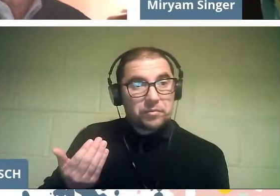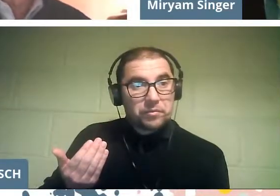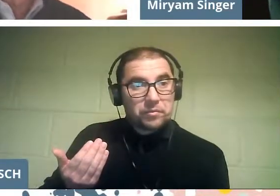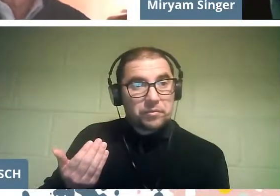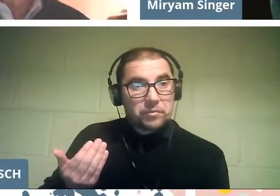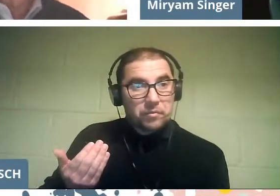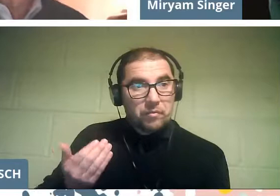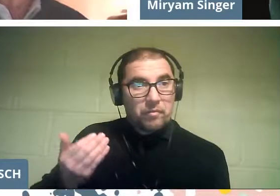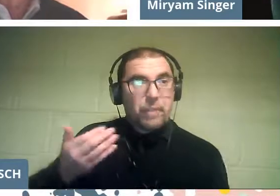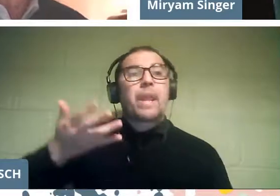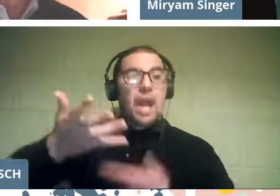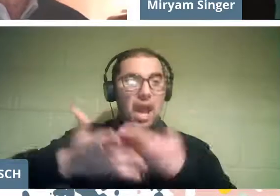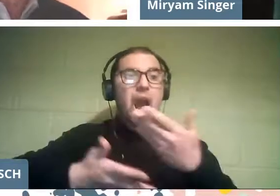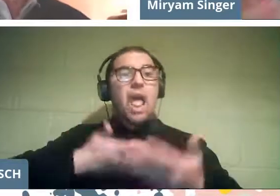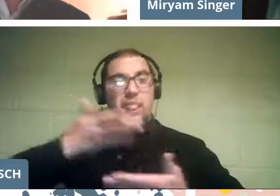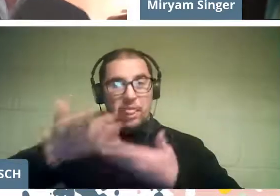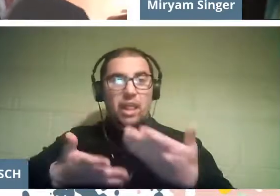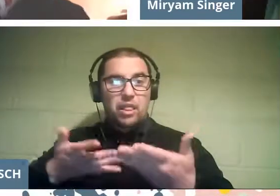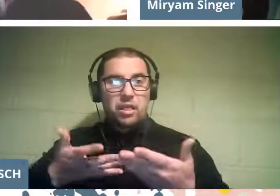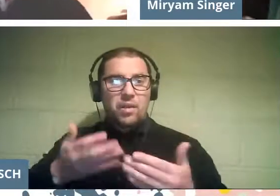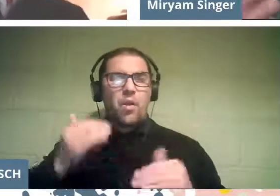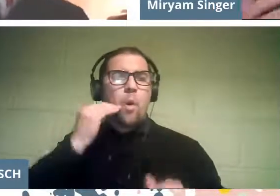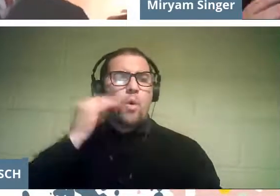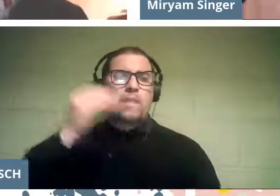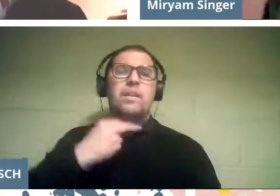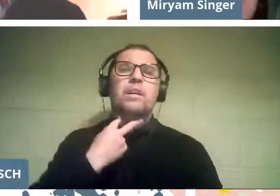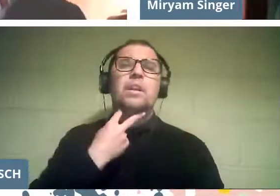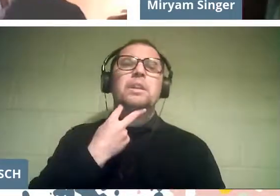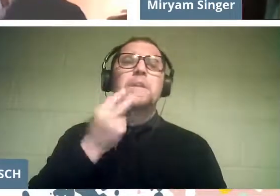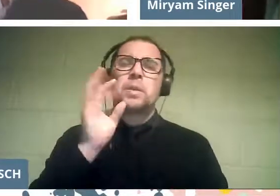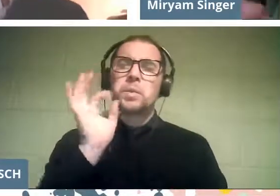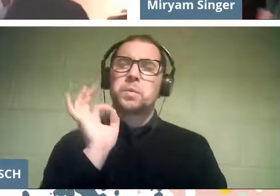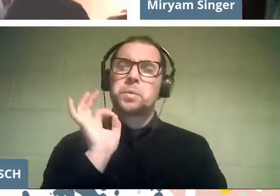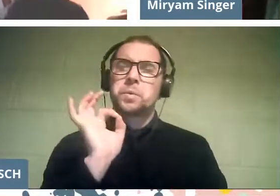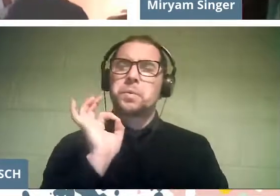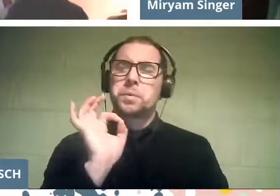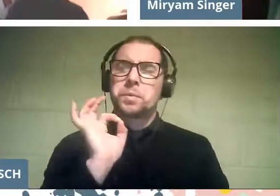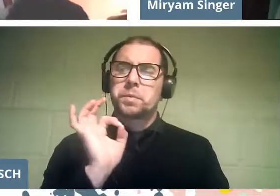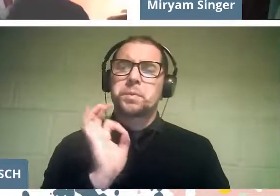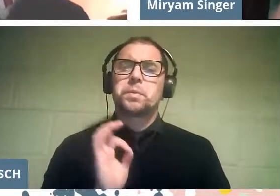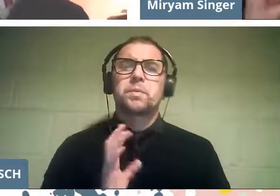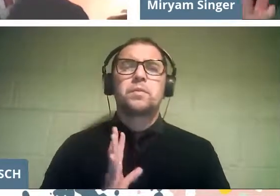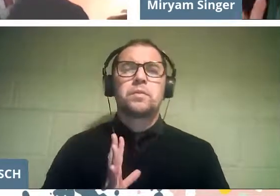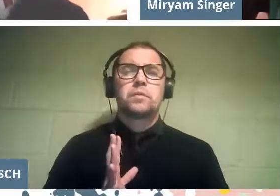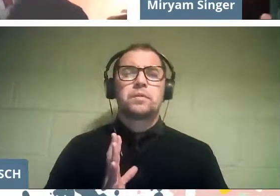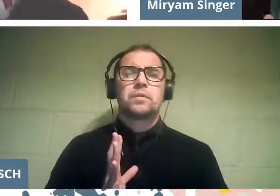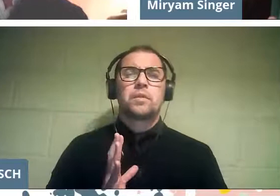singing with a level of musicality, pitch, that was remarkable,